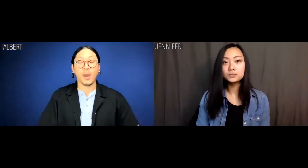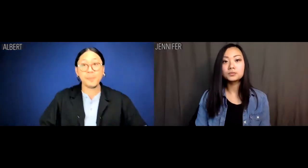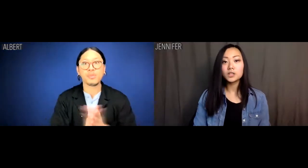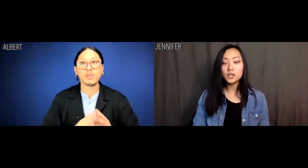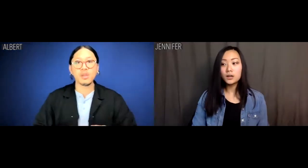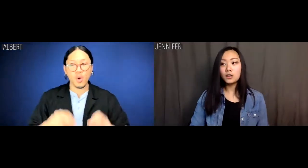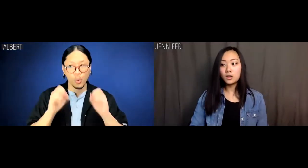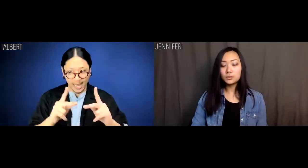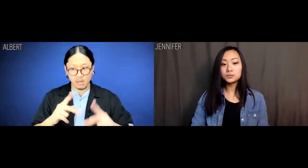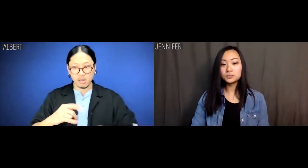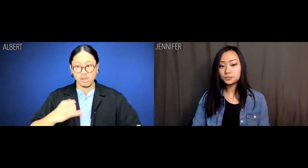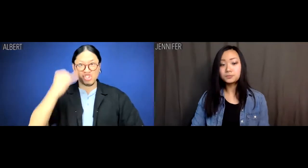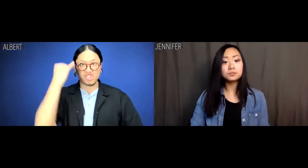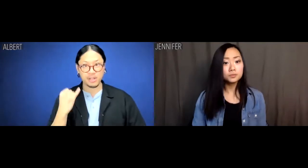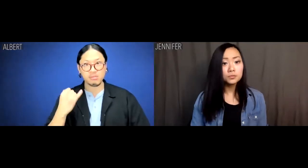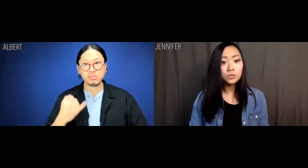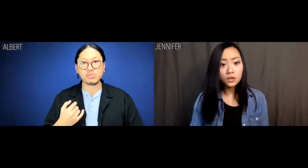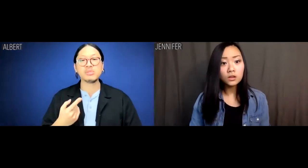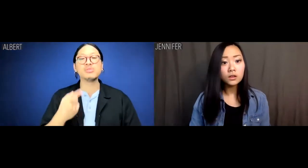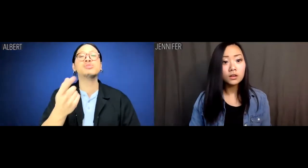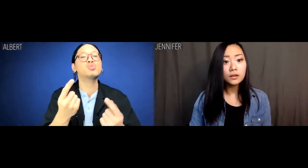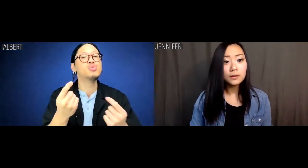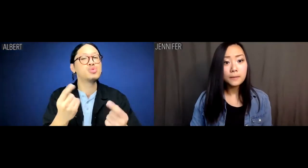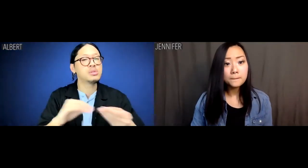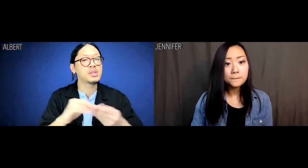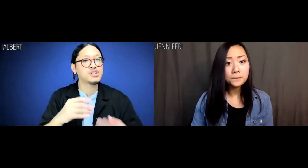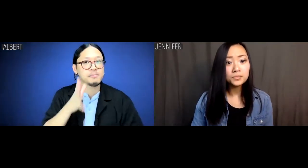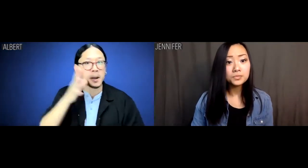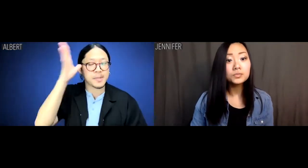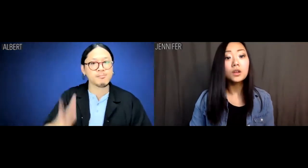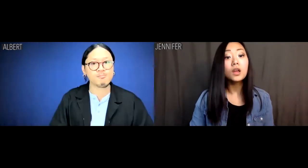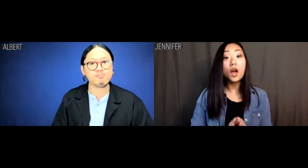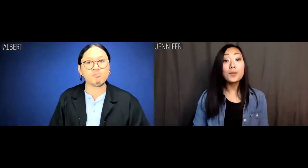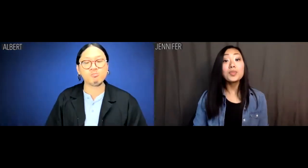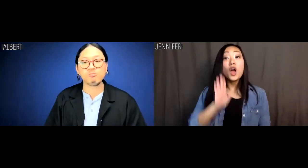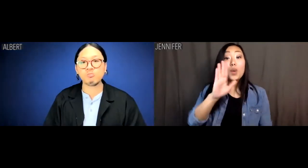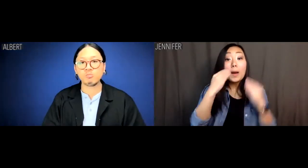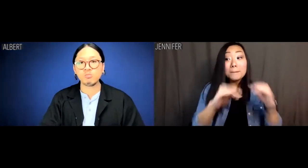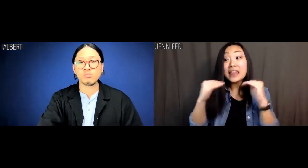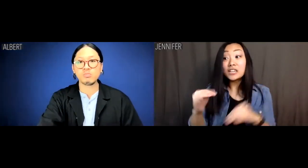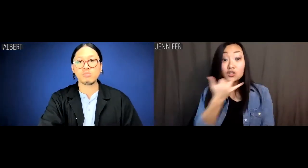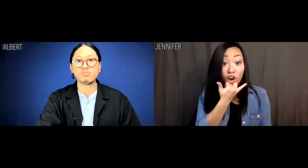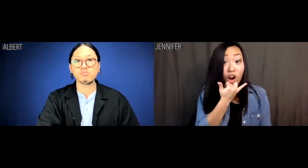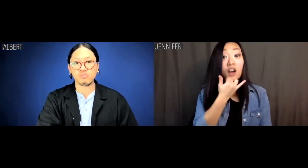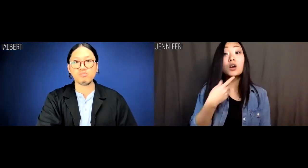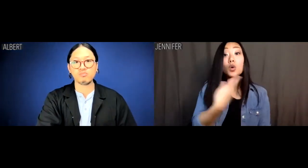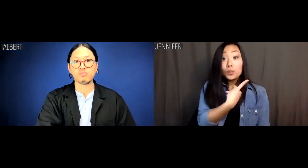Albert: OK, Jen remember, what do we say to mom and dad? Jennifer: Your methods were wrong.